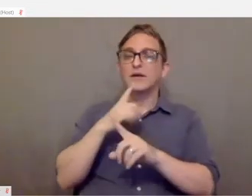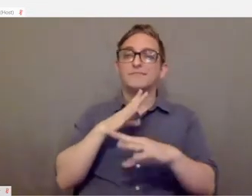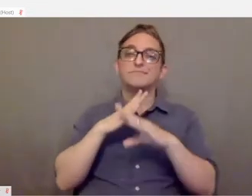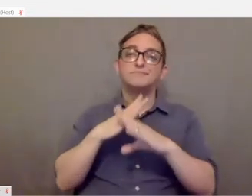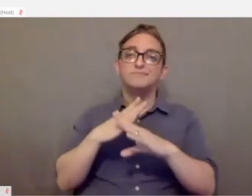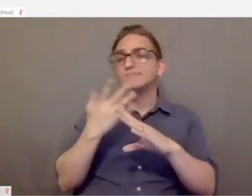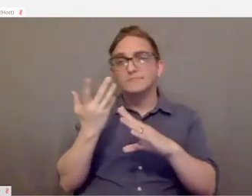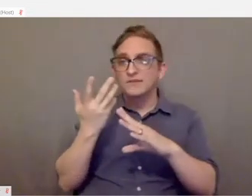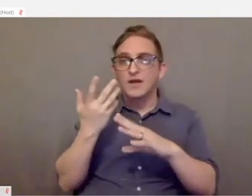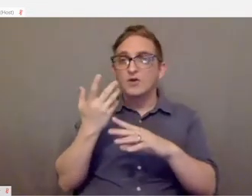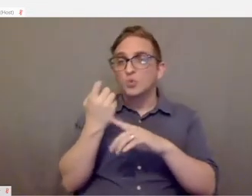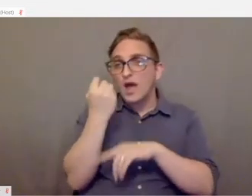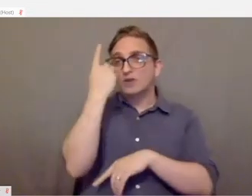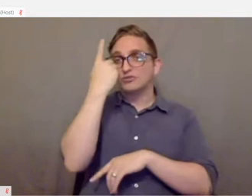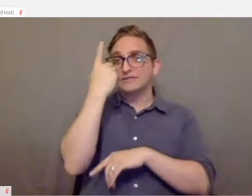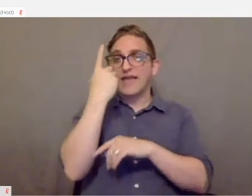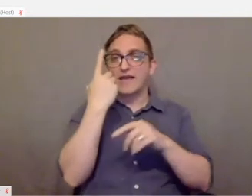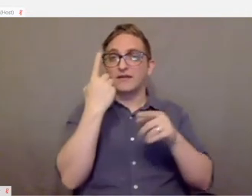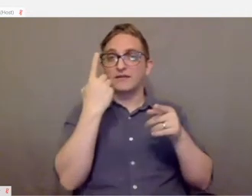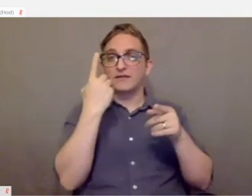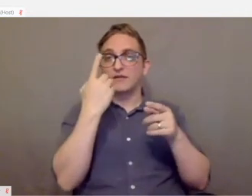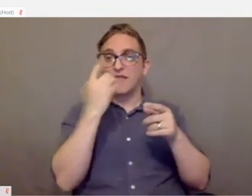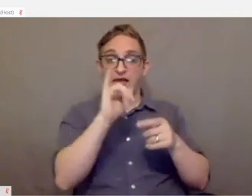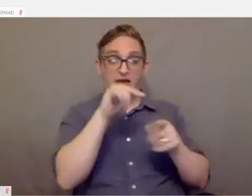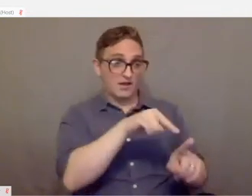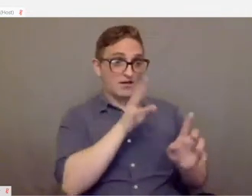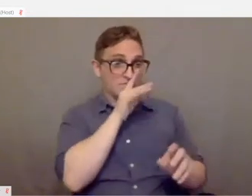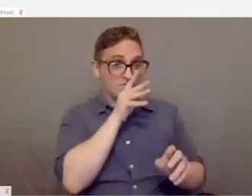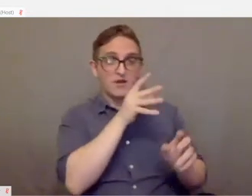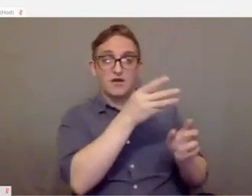able to understand information that's communicated audibly only.